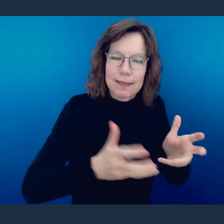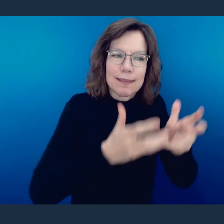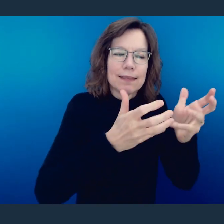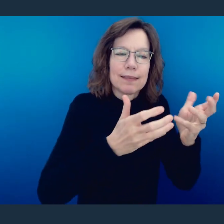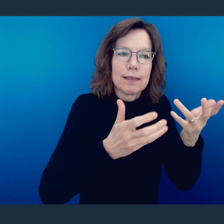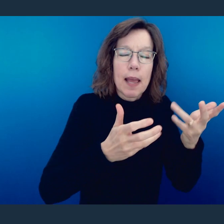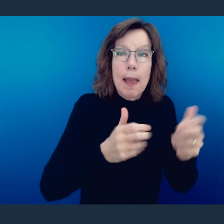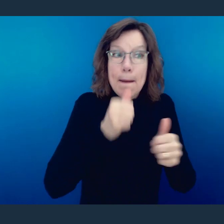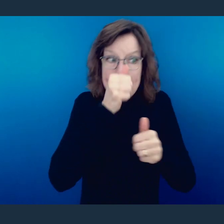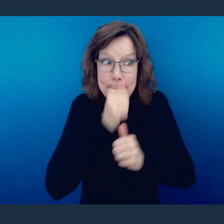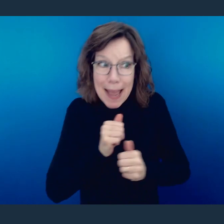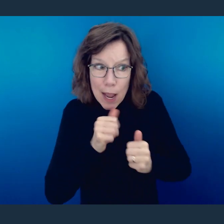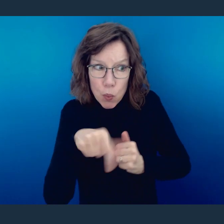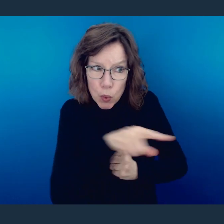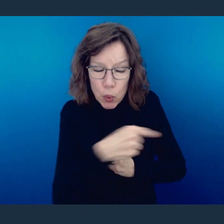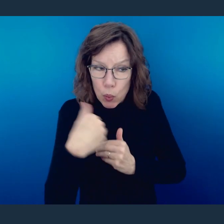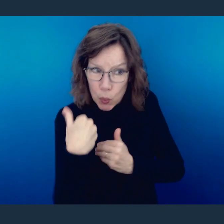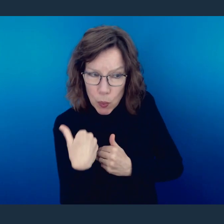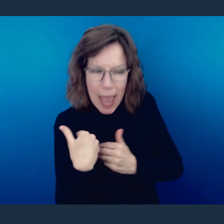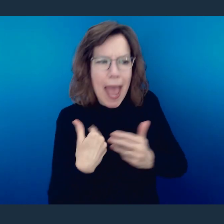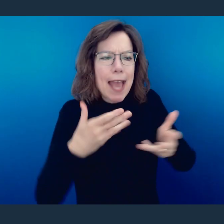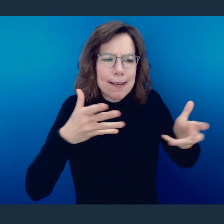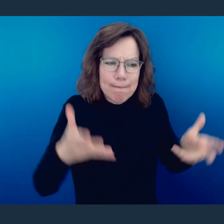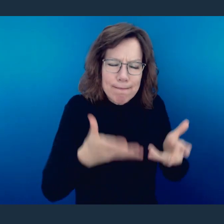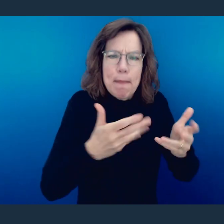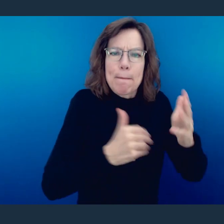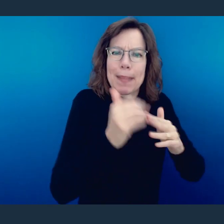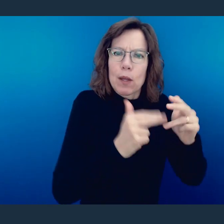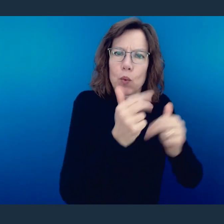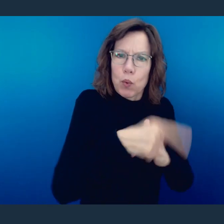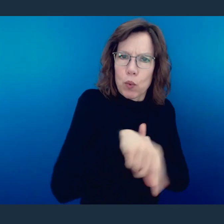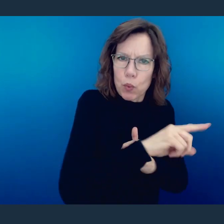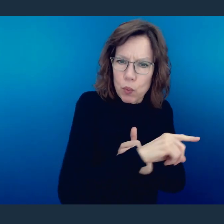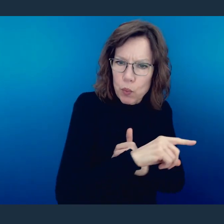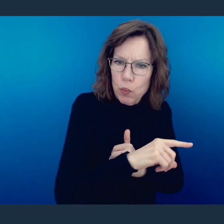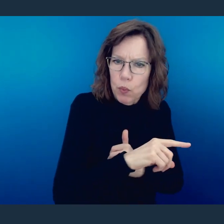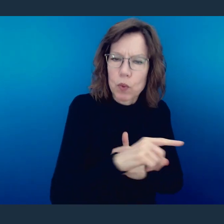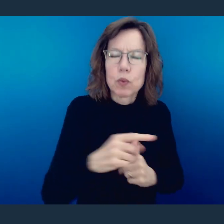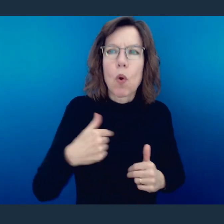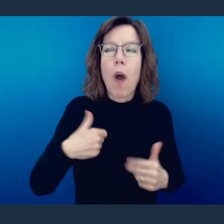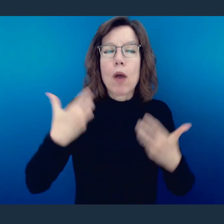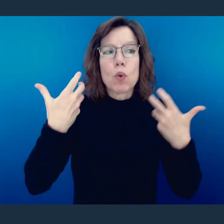to bear with one another but we're also called to build one another. And how does that correlate?